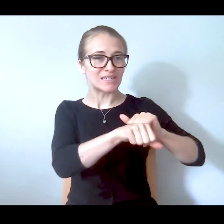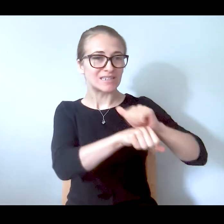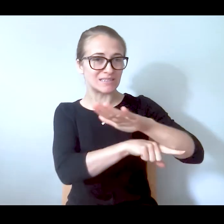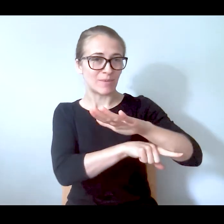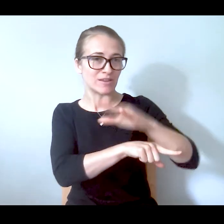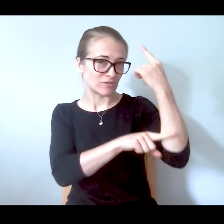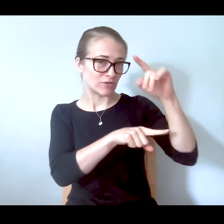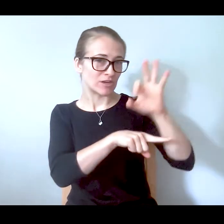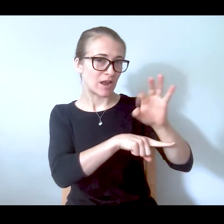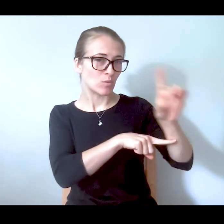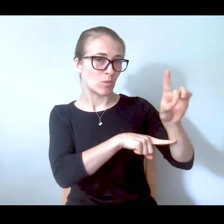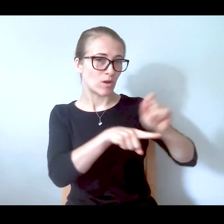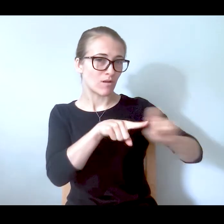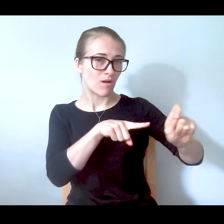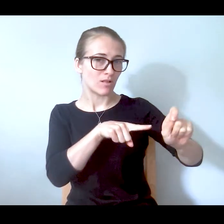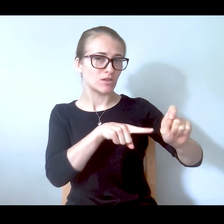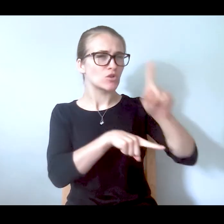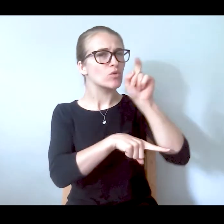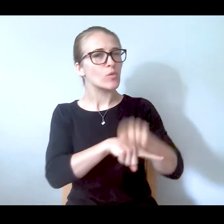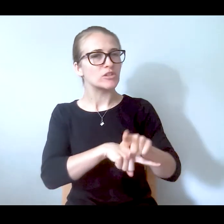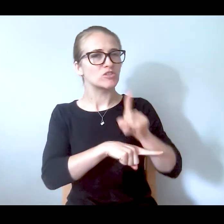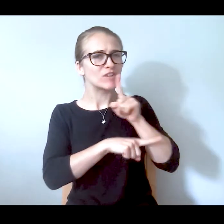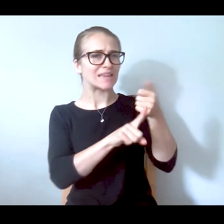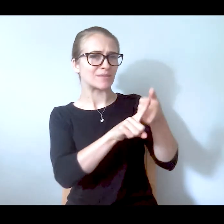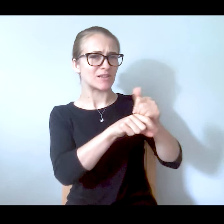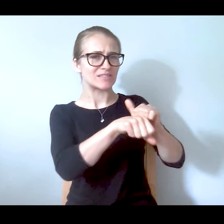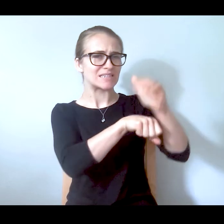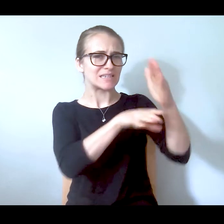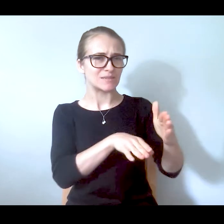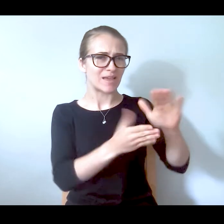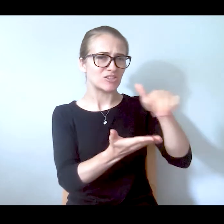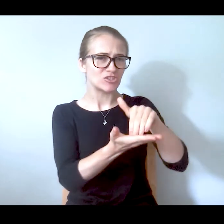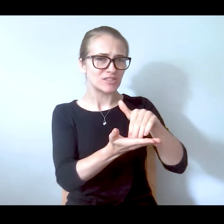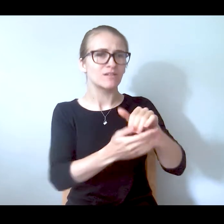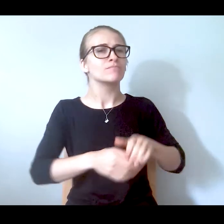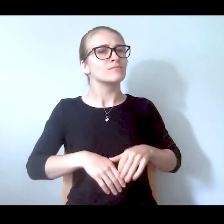conservative? Are they too afraid to let go the